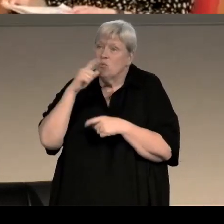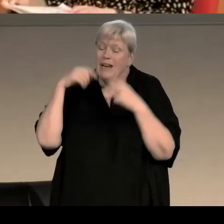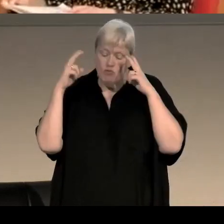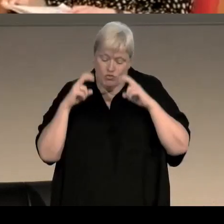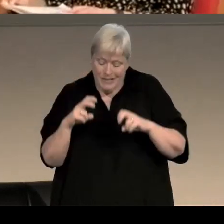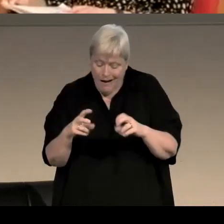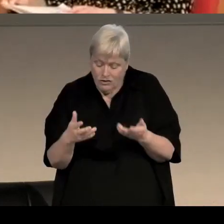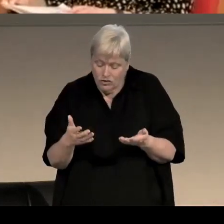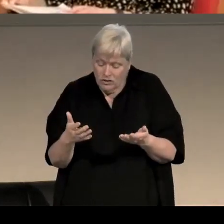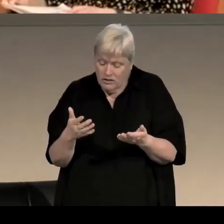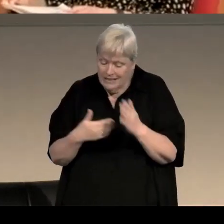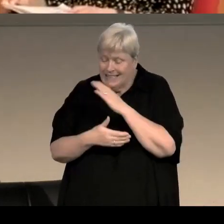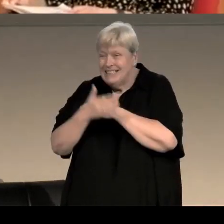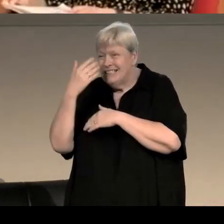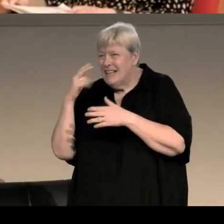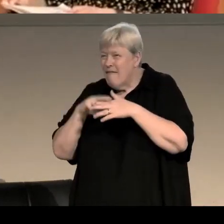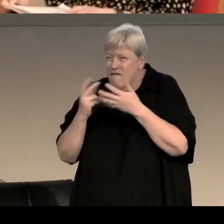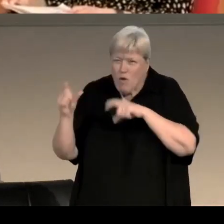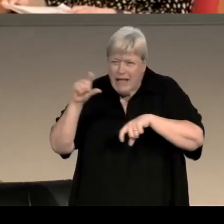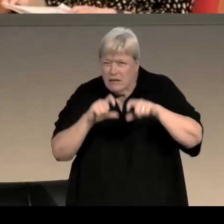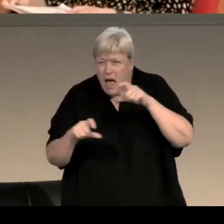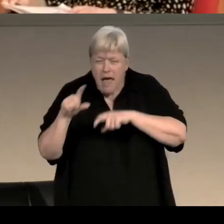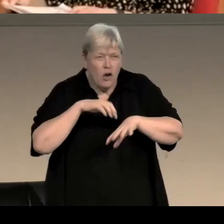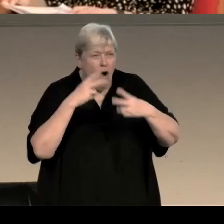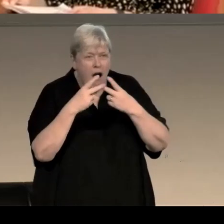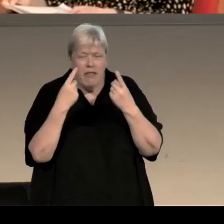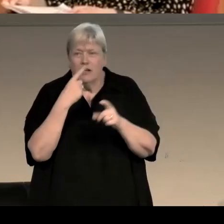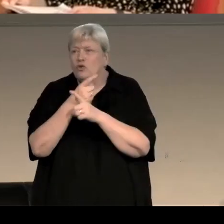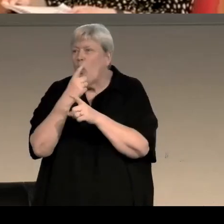not just history but forensics or any other subject, is talk to somebody